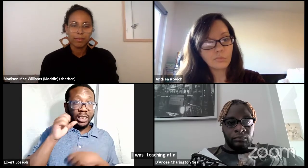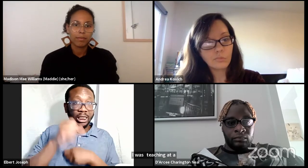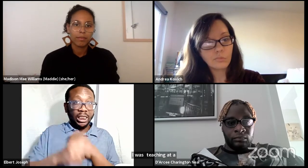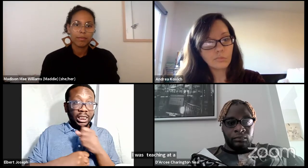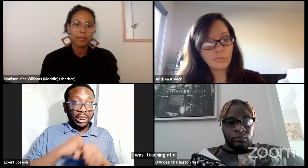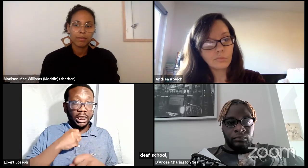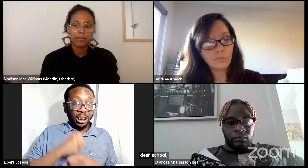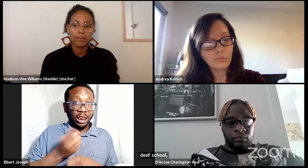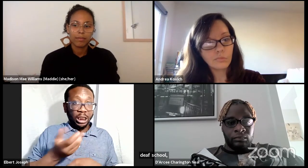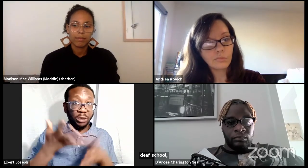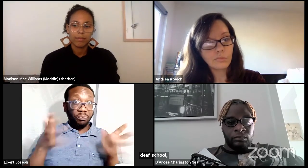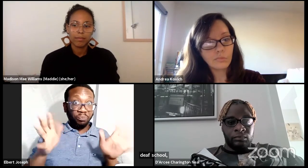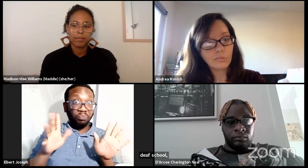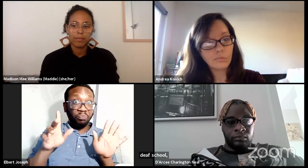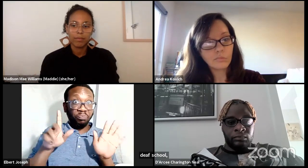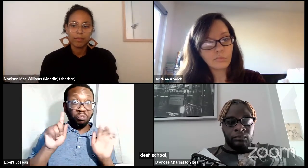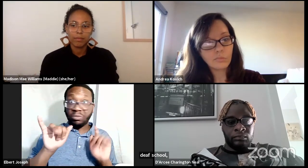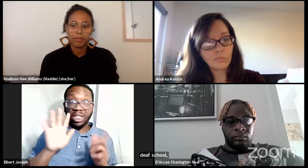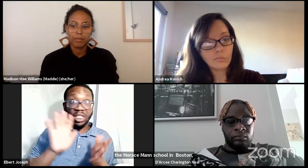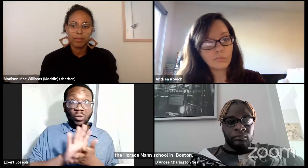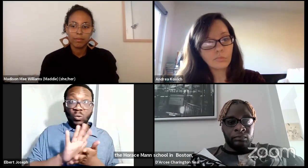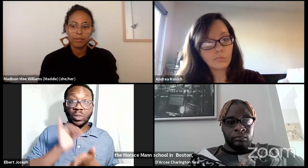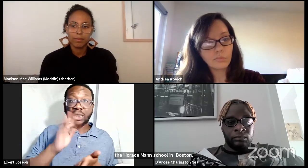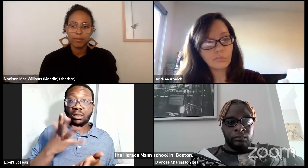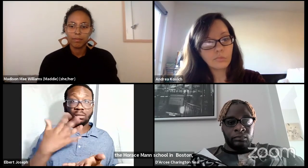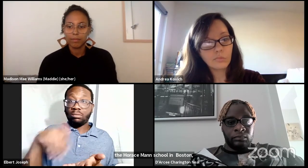They just celebrated their 150 year anniversary.